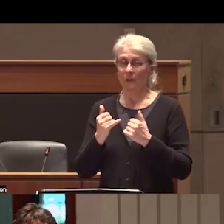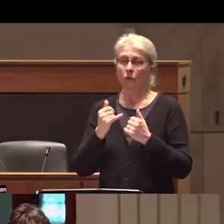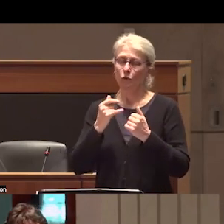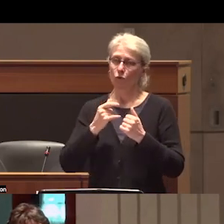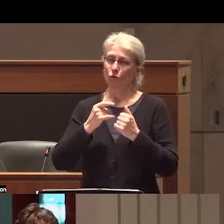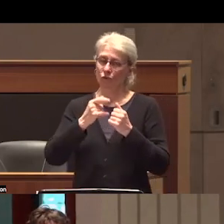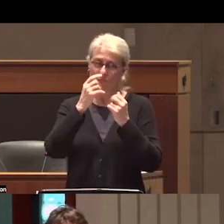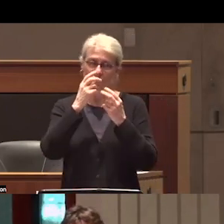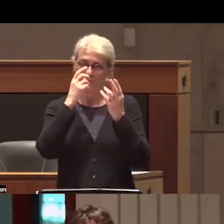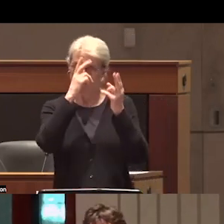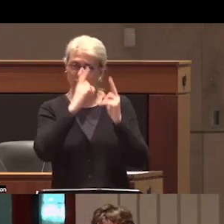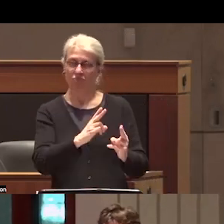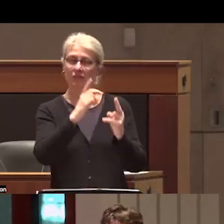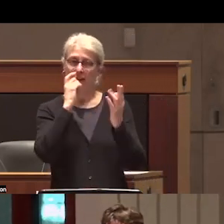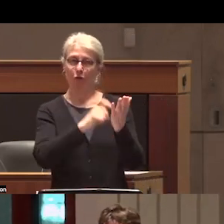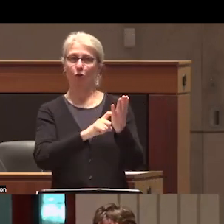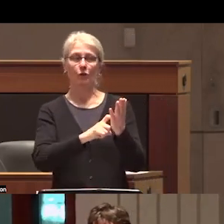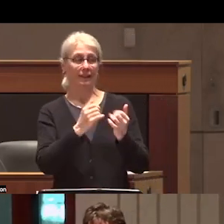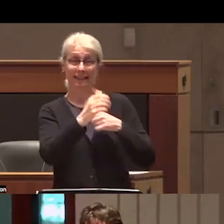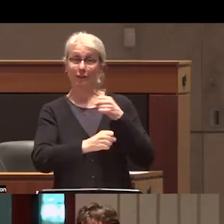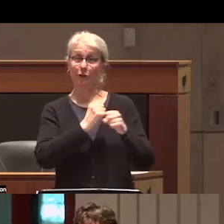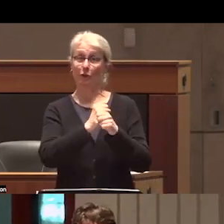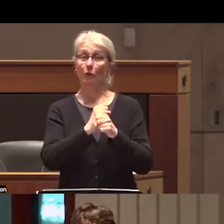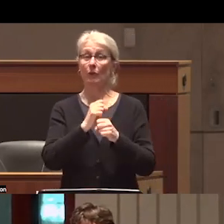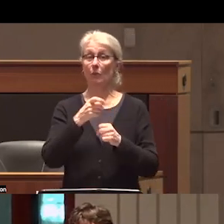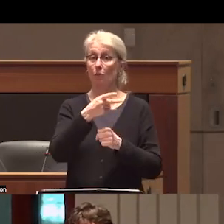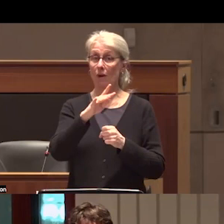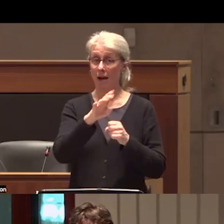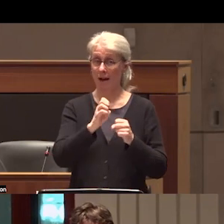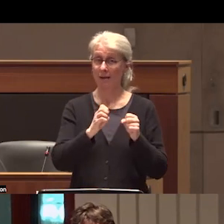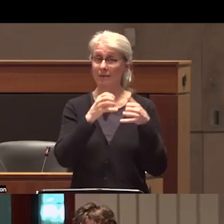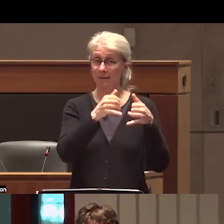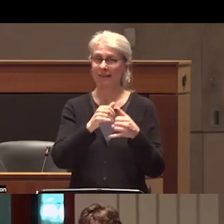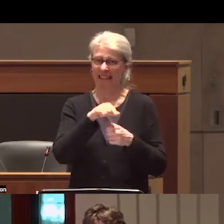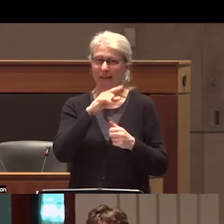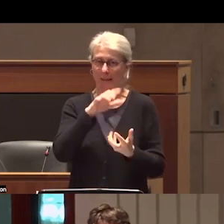and introduce this year's Sterling prize committee for their and thank them for their service uh so